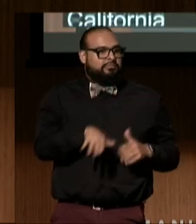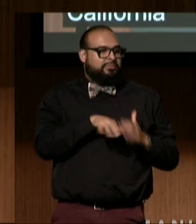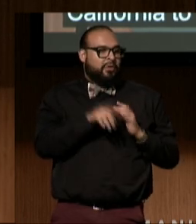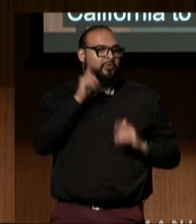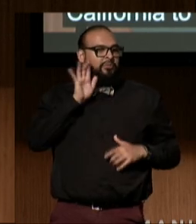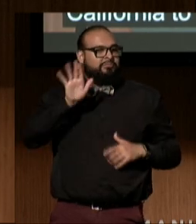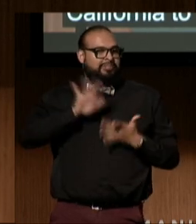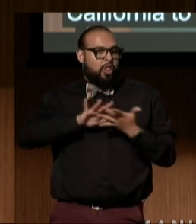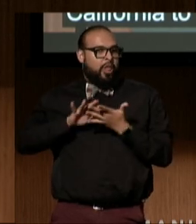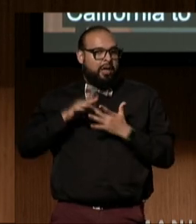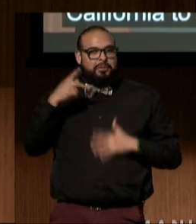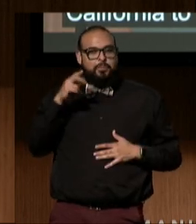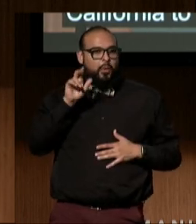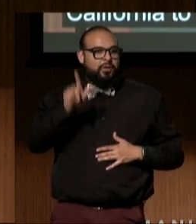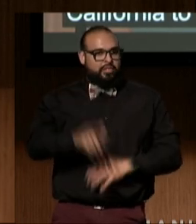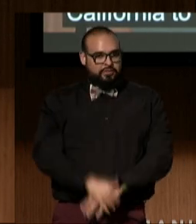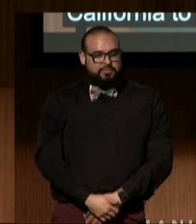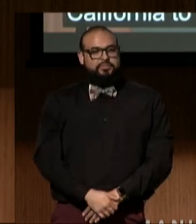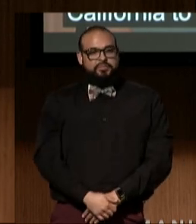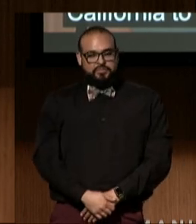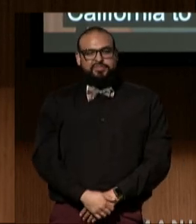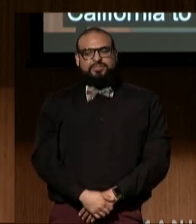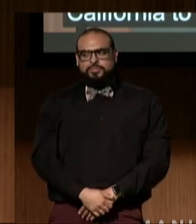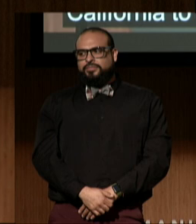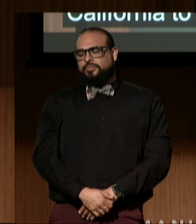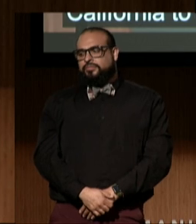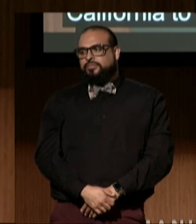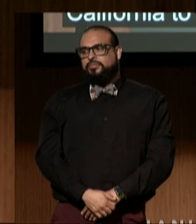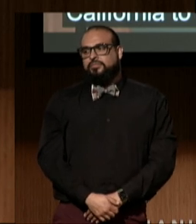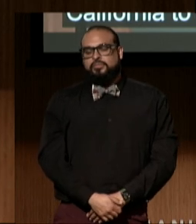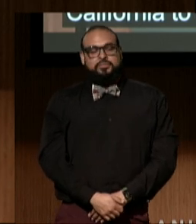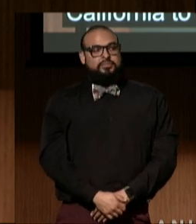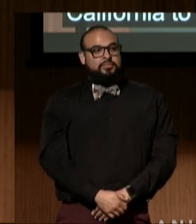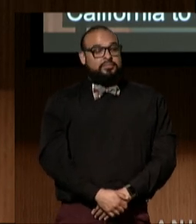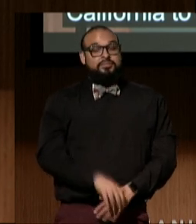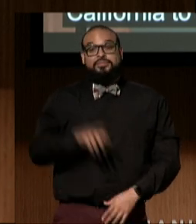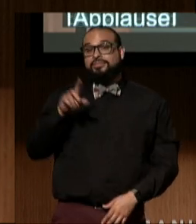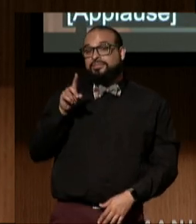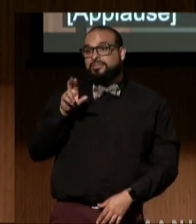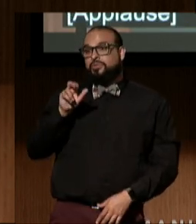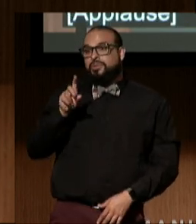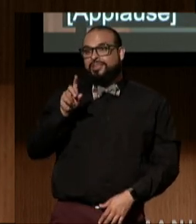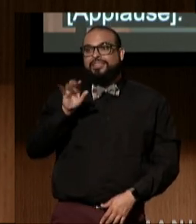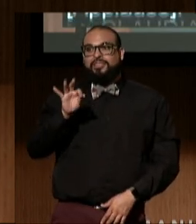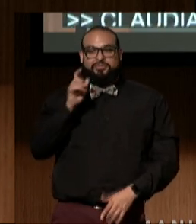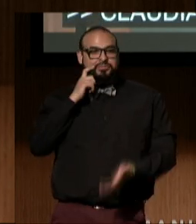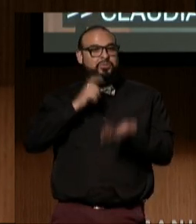(audience applauding) DREDF also knows that many transgender people